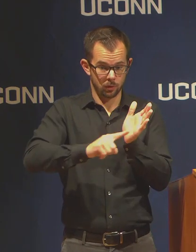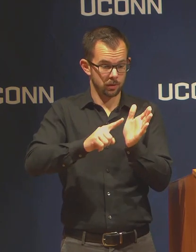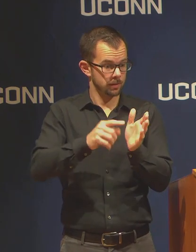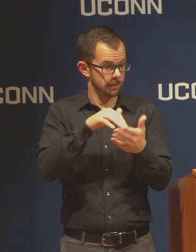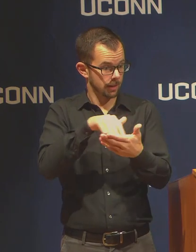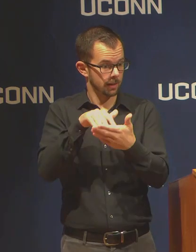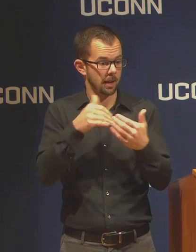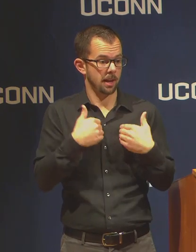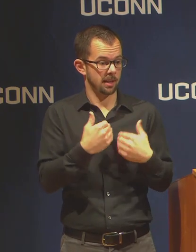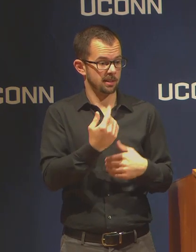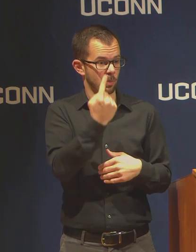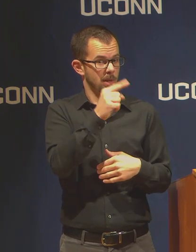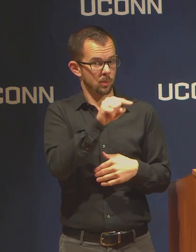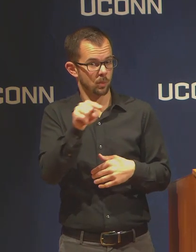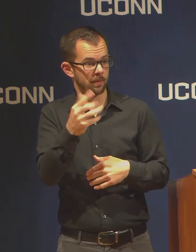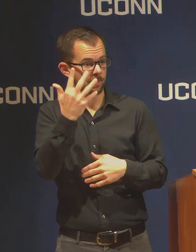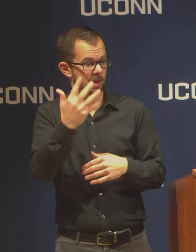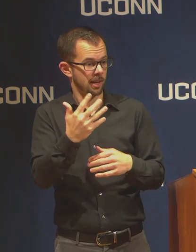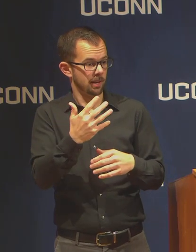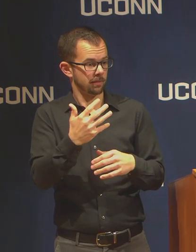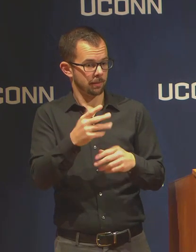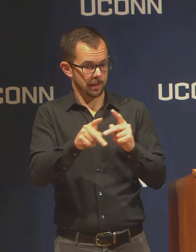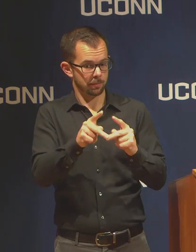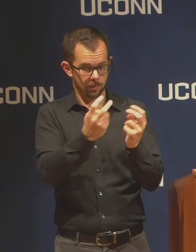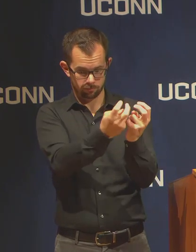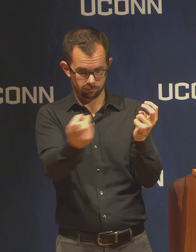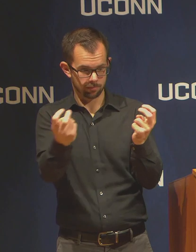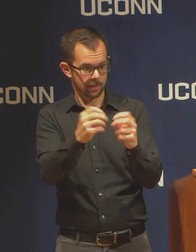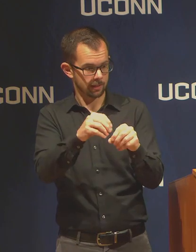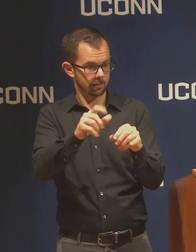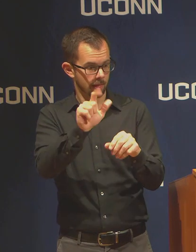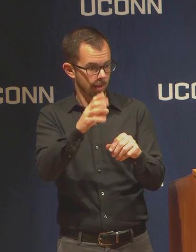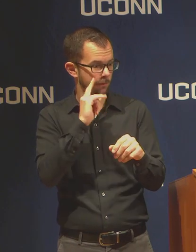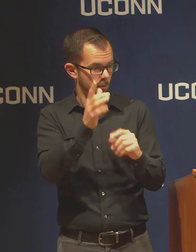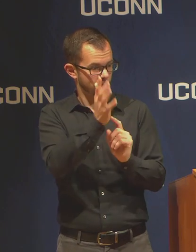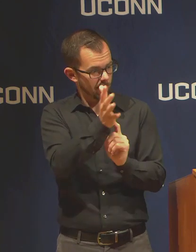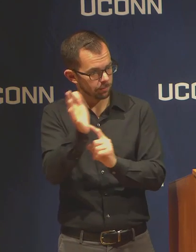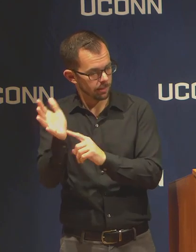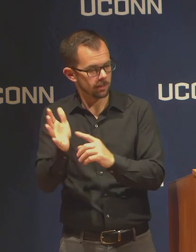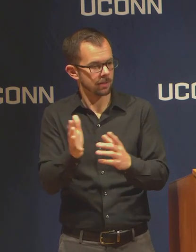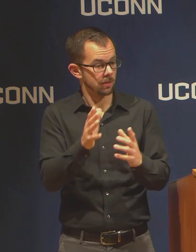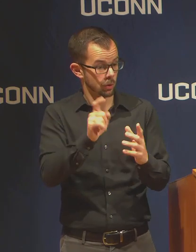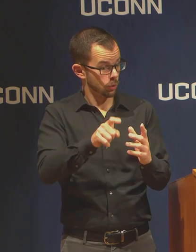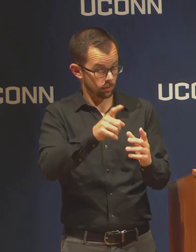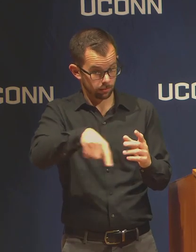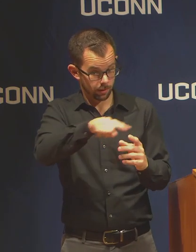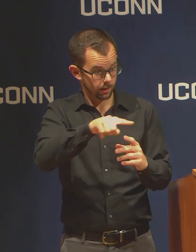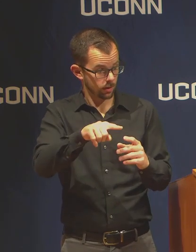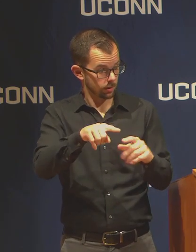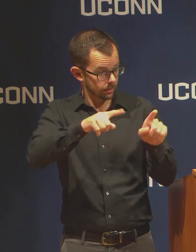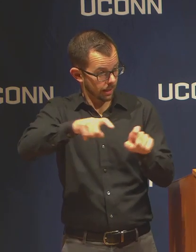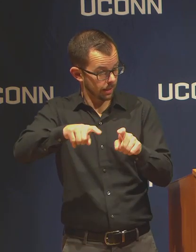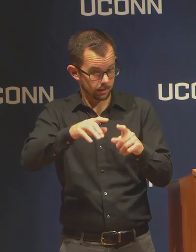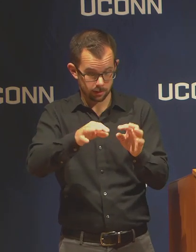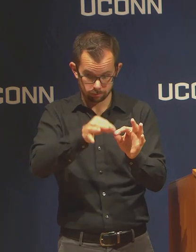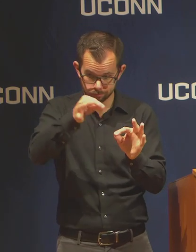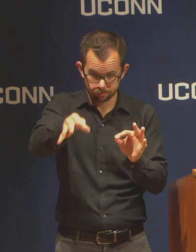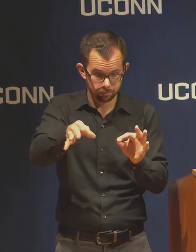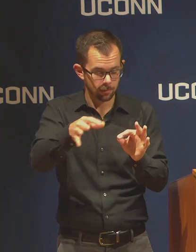Should data be postponed? We have Associate